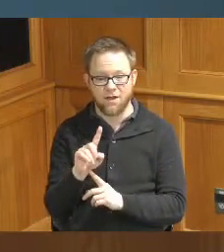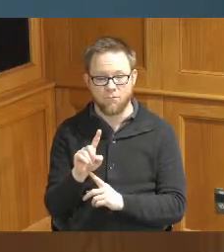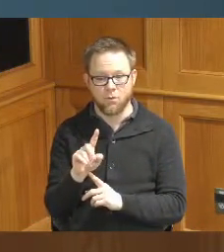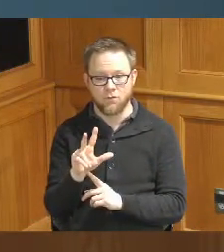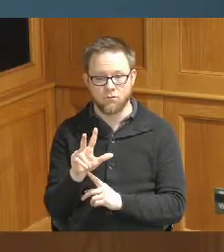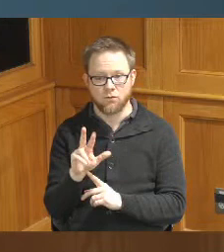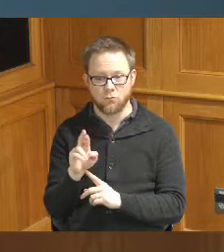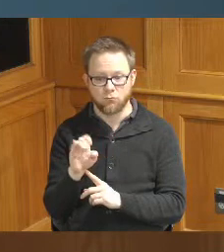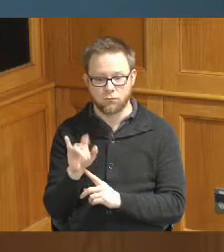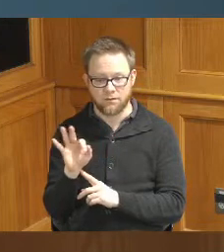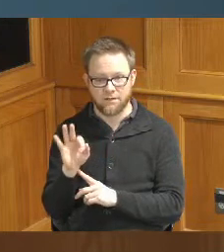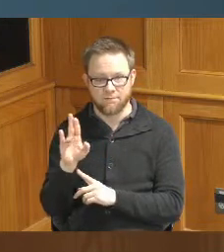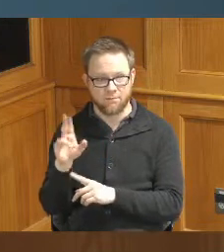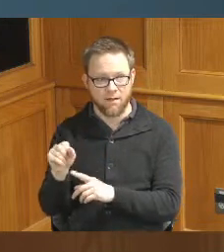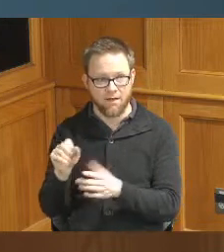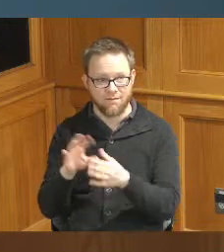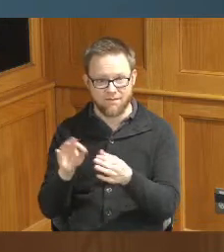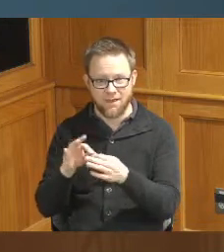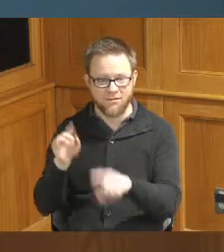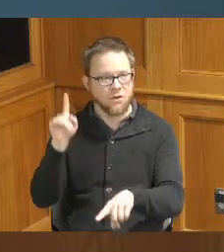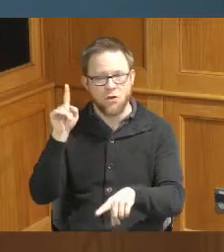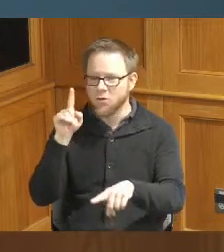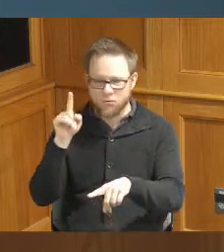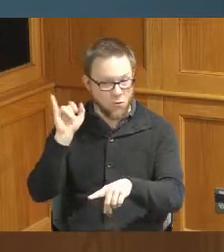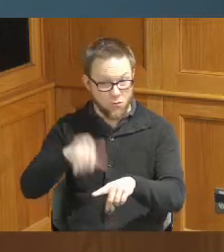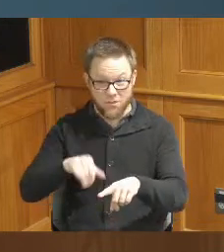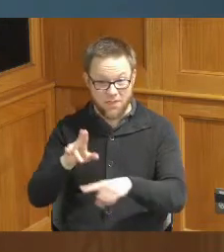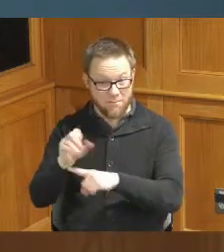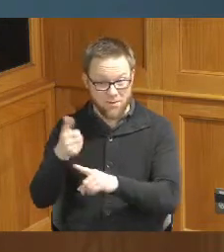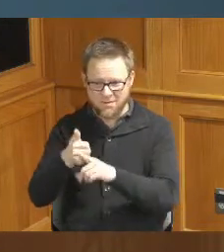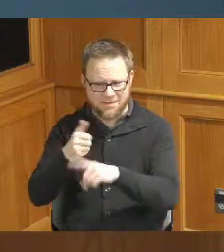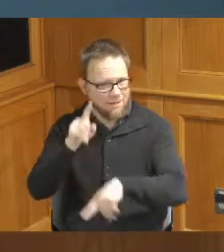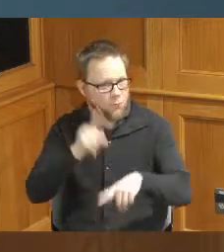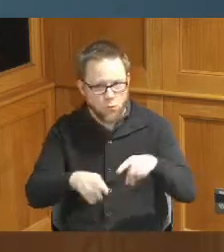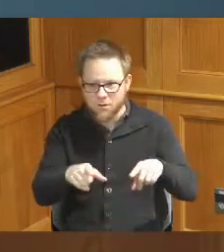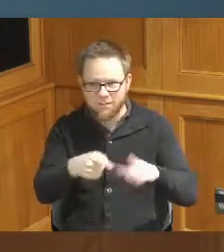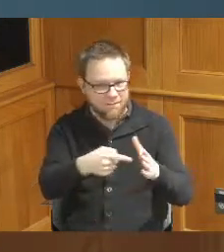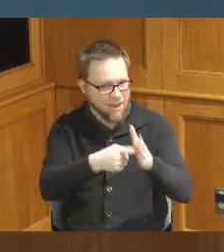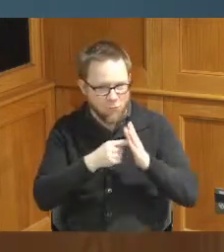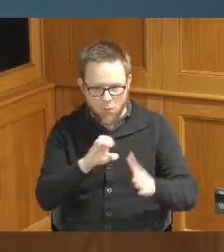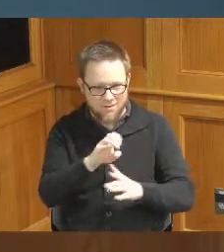said it cannot be built where you have to have a CDL each of us could drive the bus if we needed